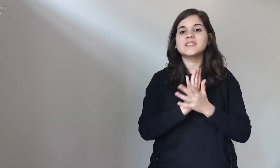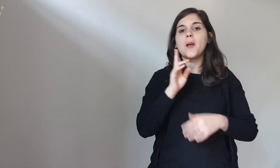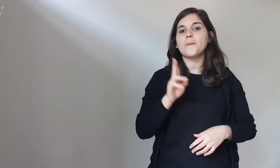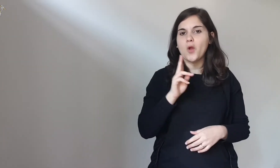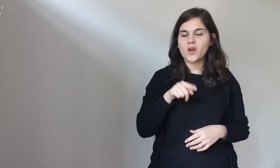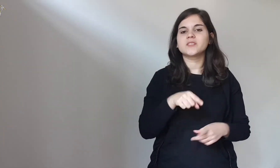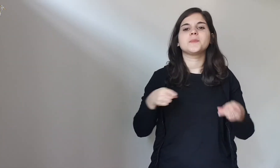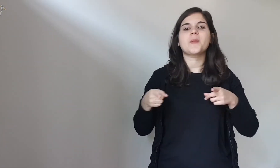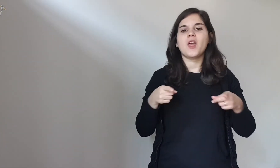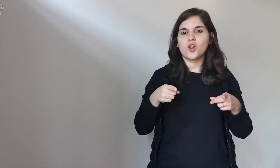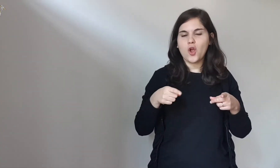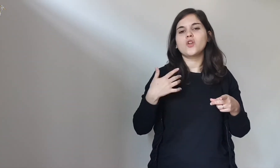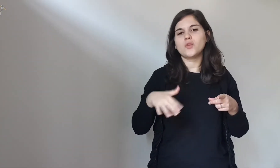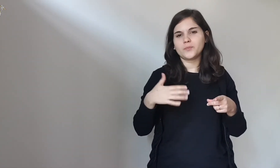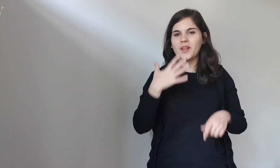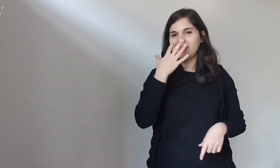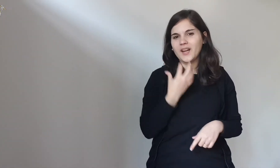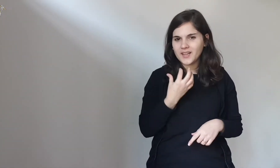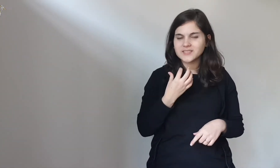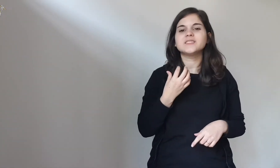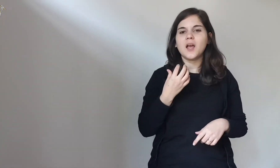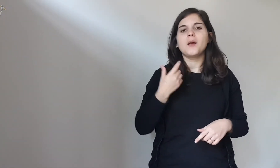The feast of the dead is a very sad moment